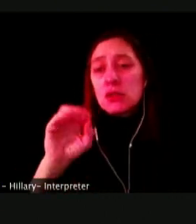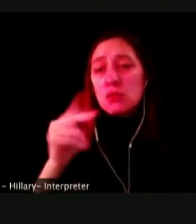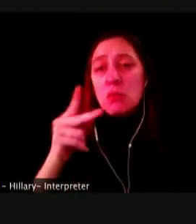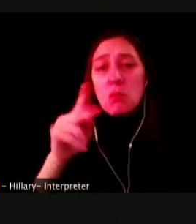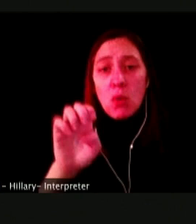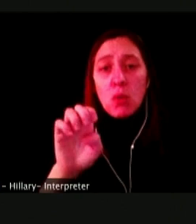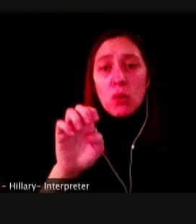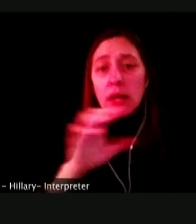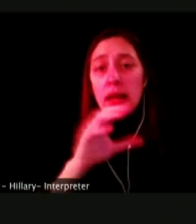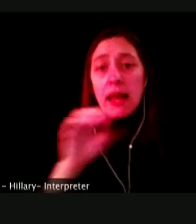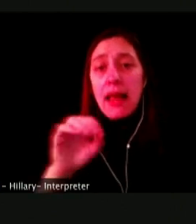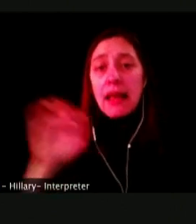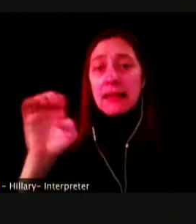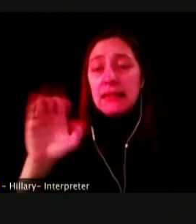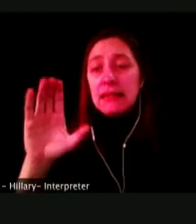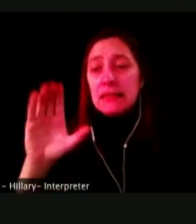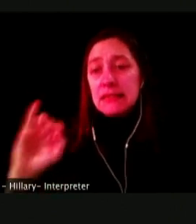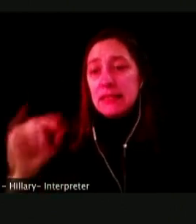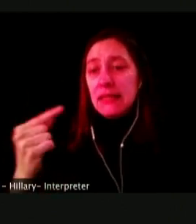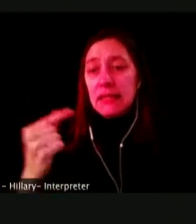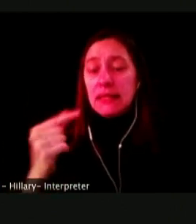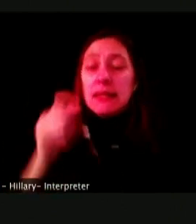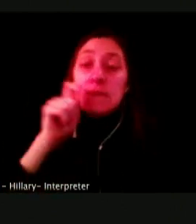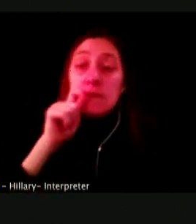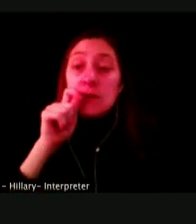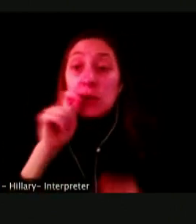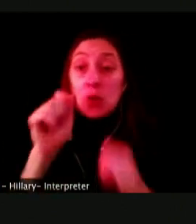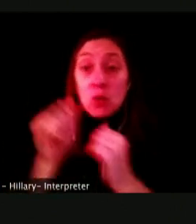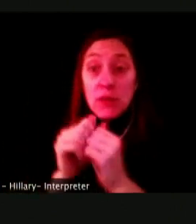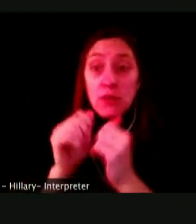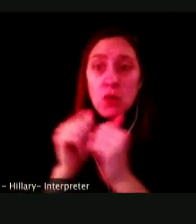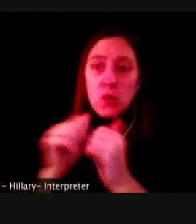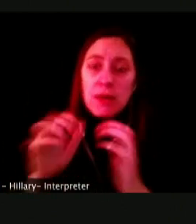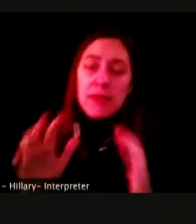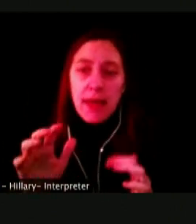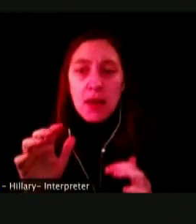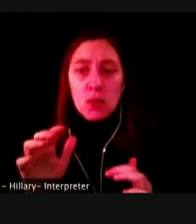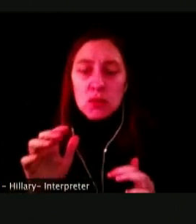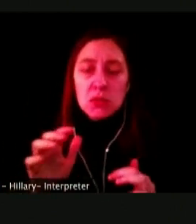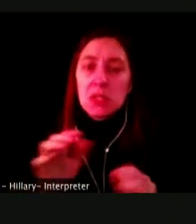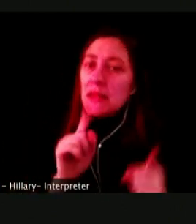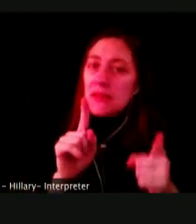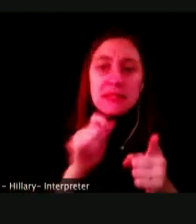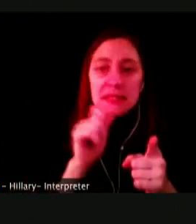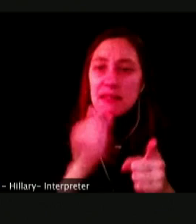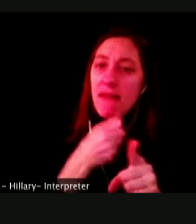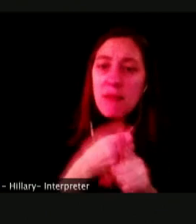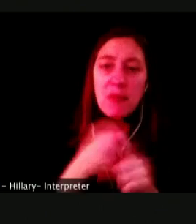EITHER WITH OR WITHOUT NICOTINE FROM THIS IS NOT BY THE NICOTINE ITSELF BUT THE VEHICLE.